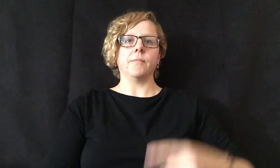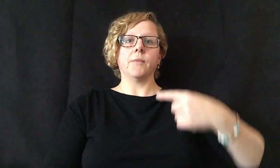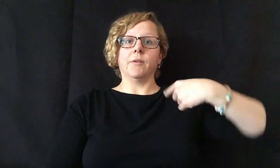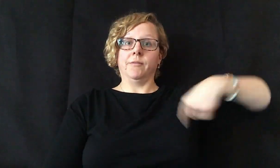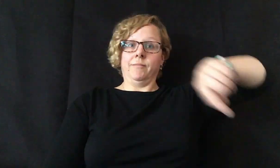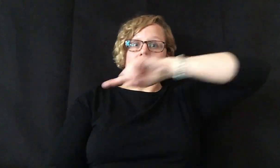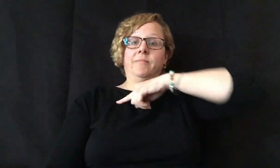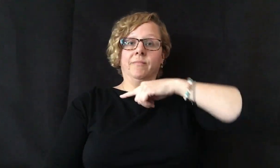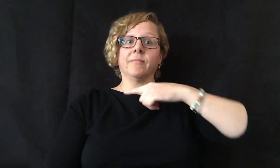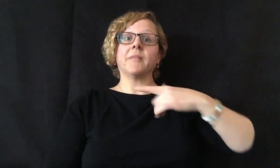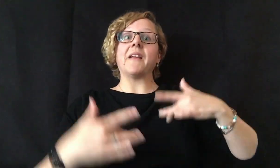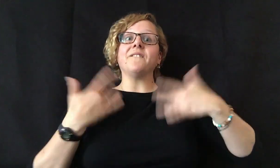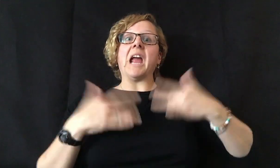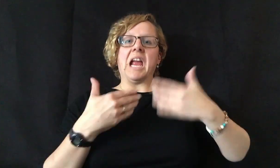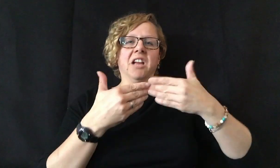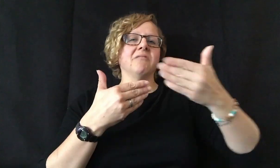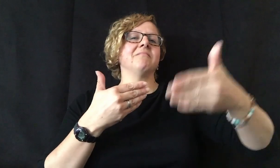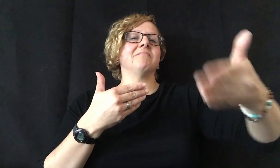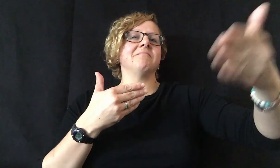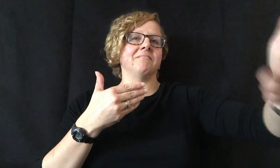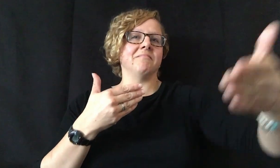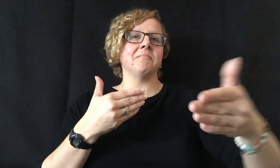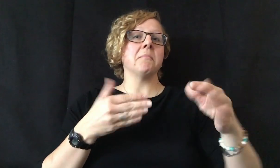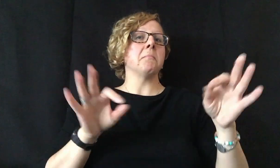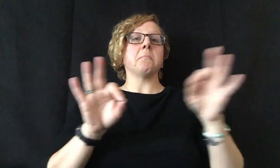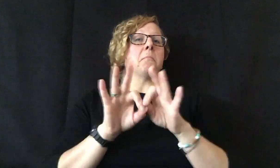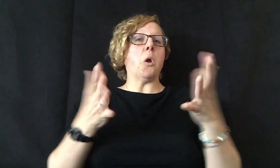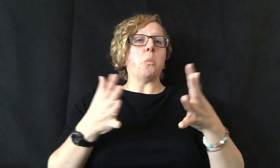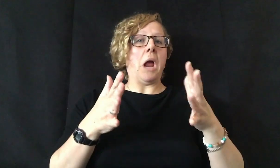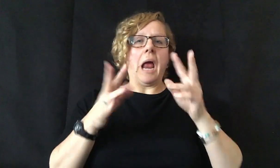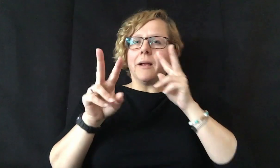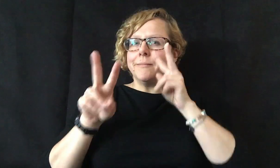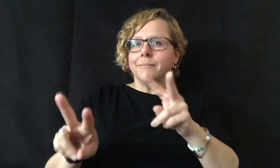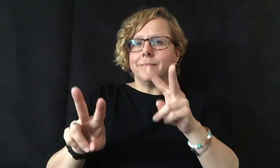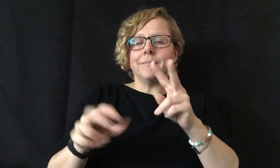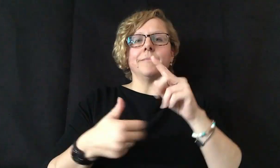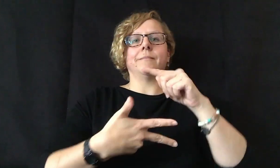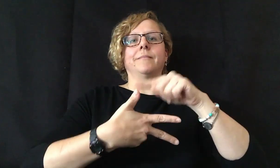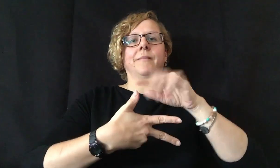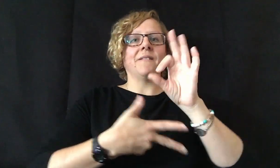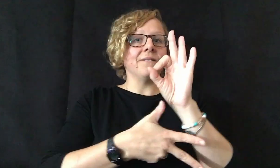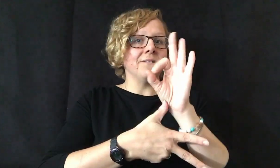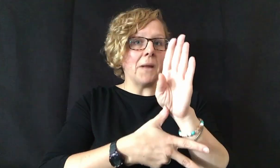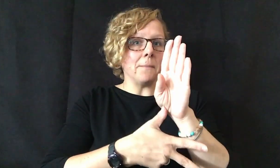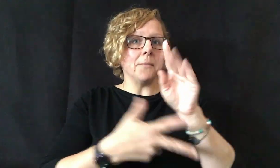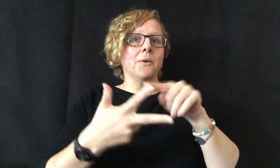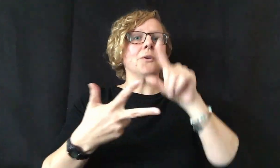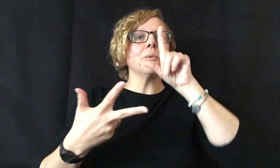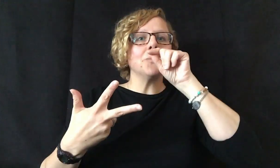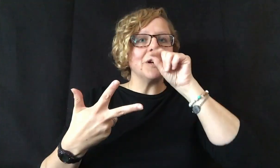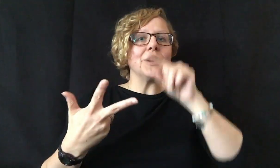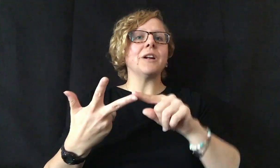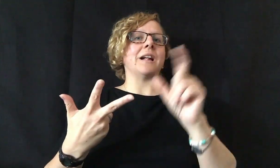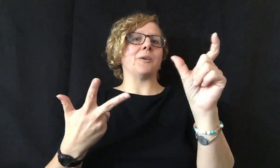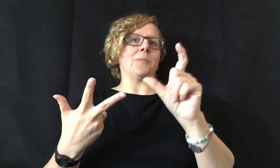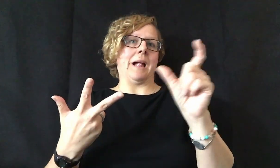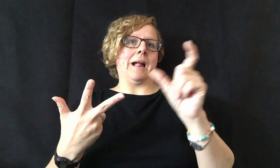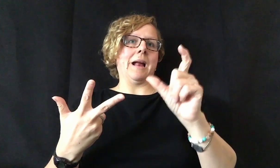We have more upcoming events. Keep an eye on our Facebook, Twitter or Instagram posts.